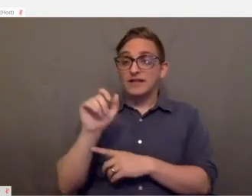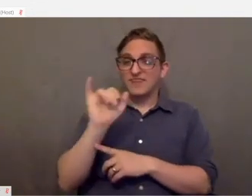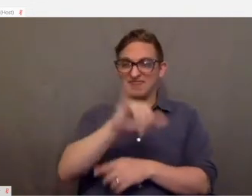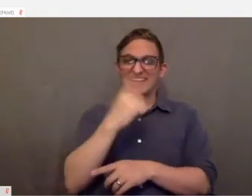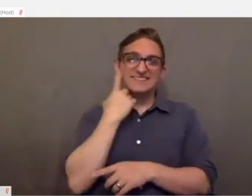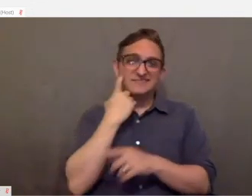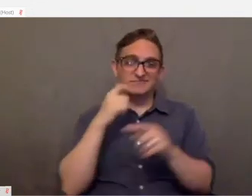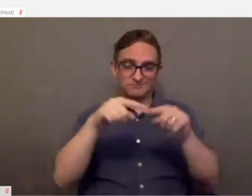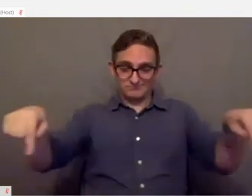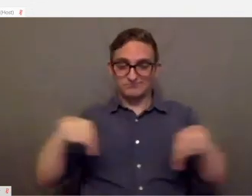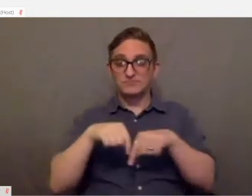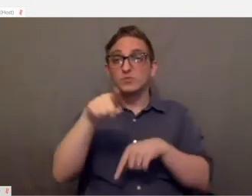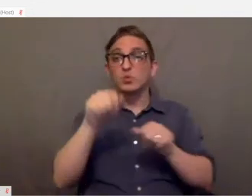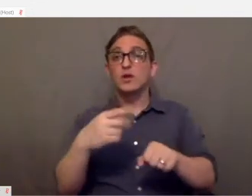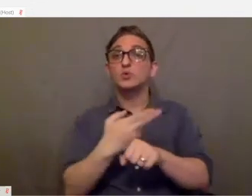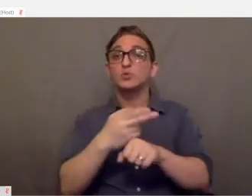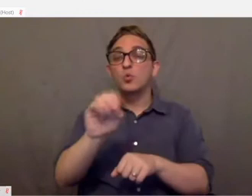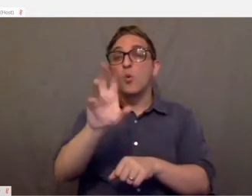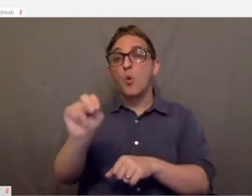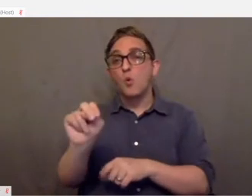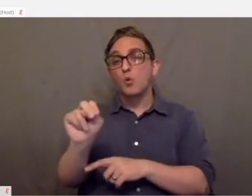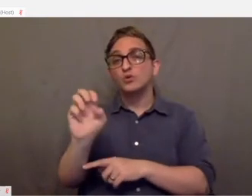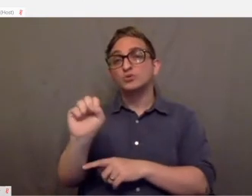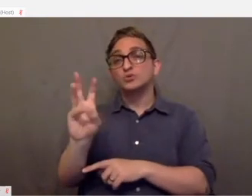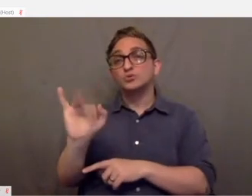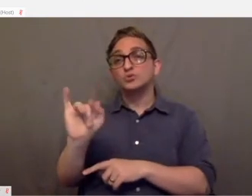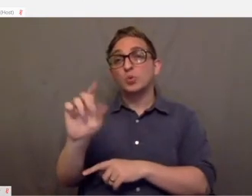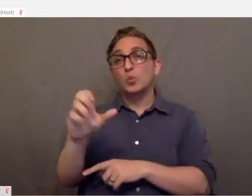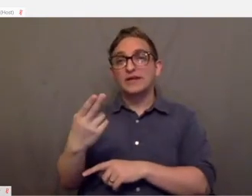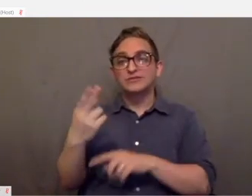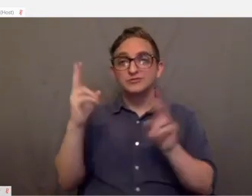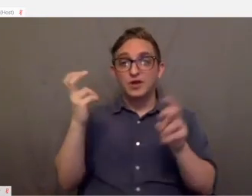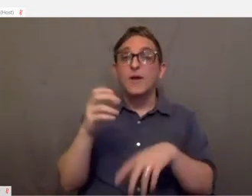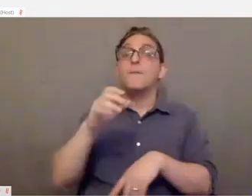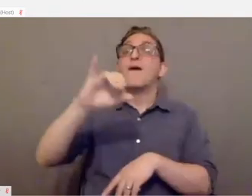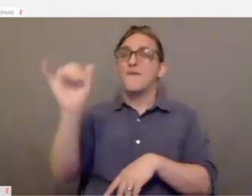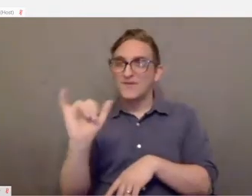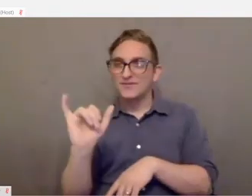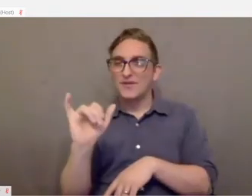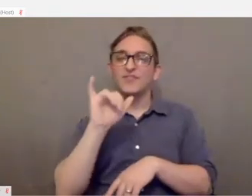You're able to use your own switches. However even like the cost of switches, they can be excessive.